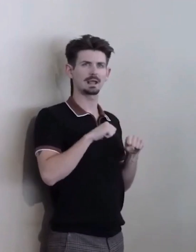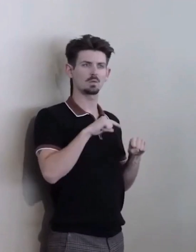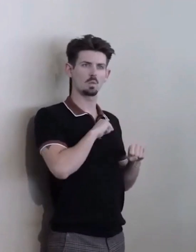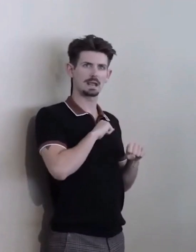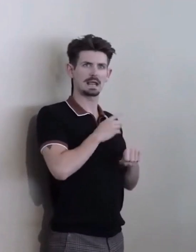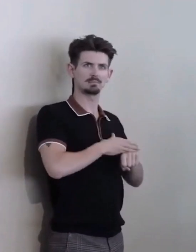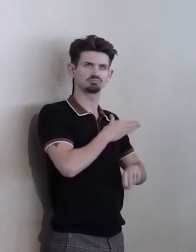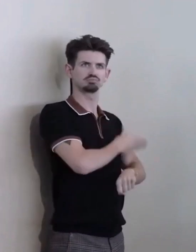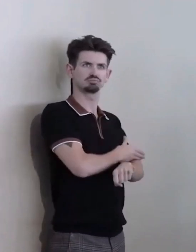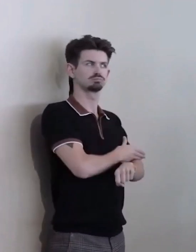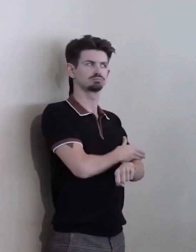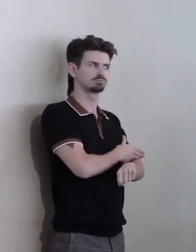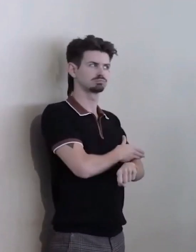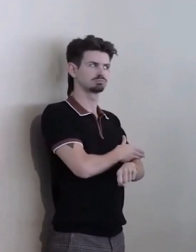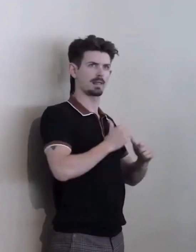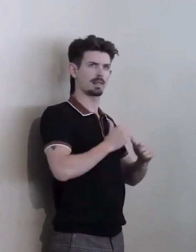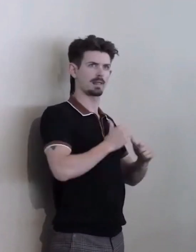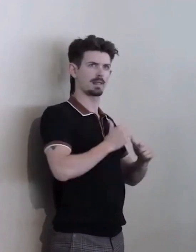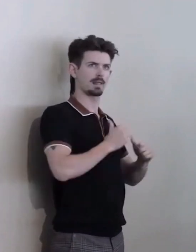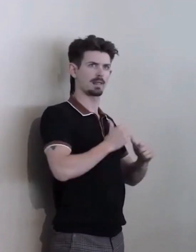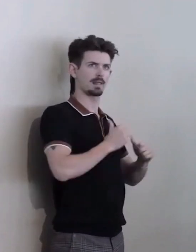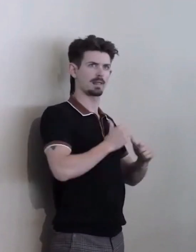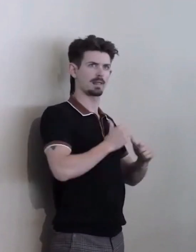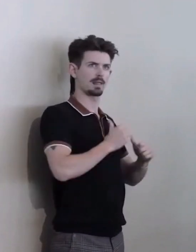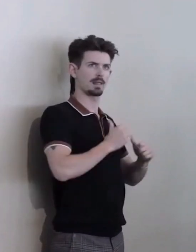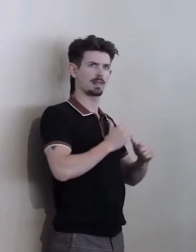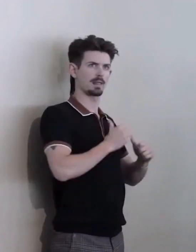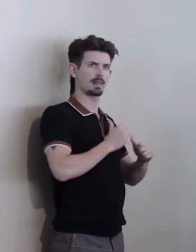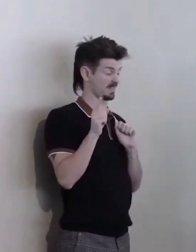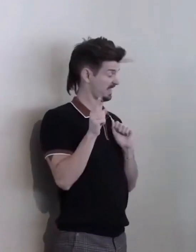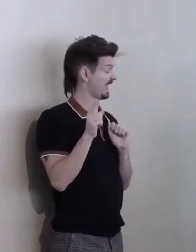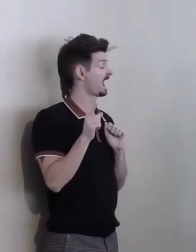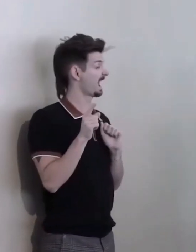And words were not minced... Ahh... And there was straight talk,